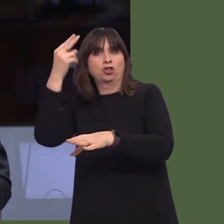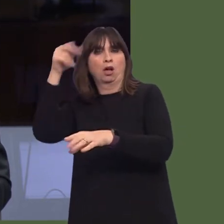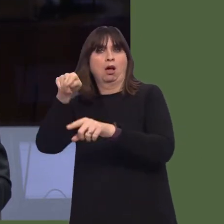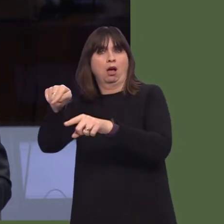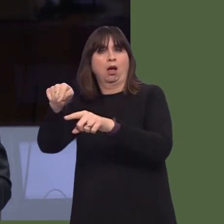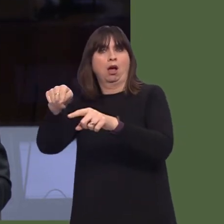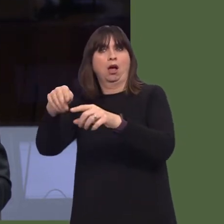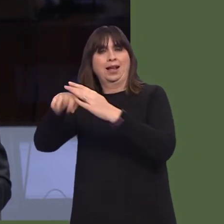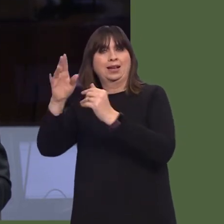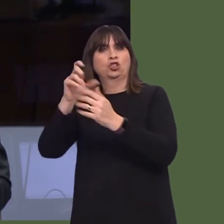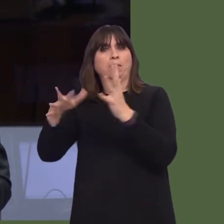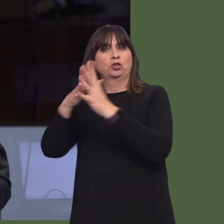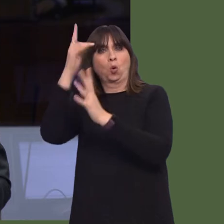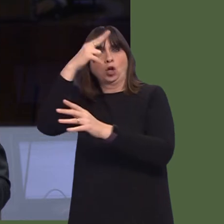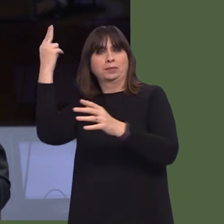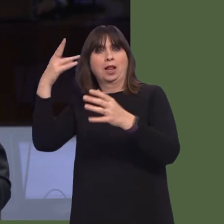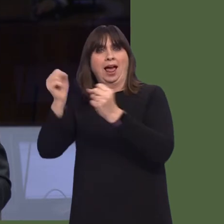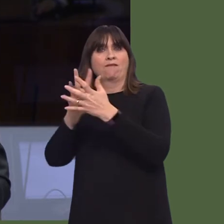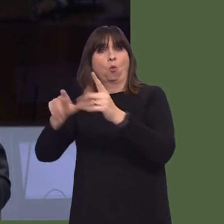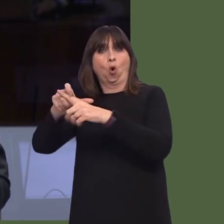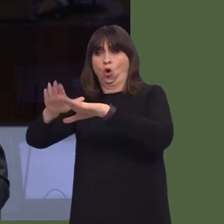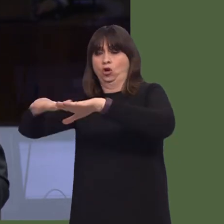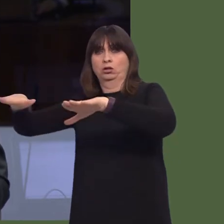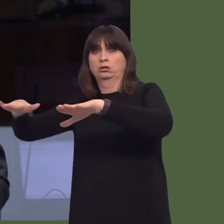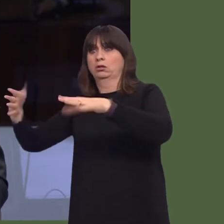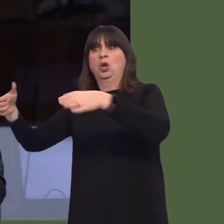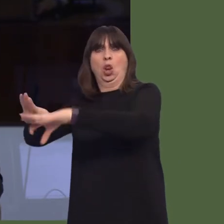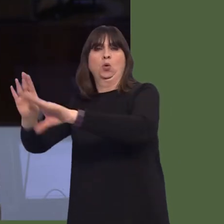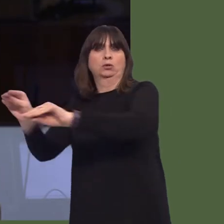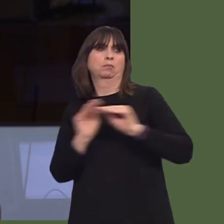and medium-sized enterprises continue to be established and grow.